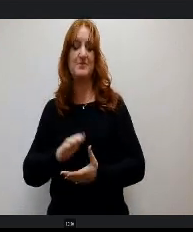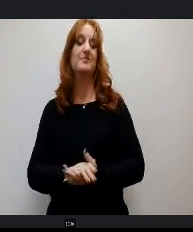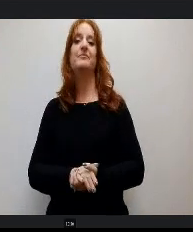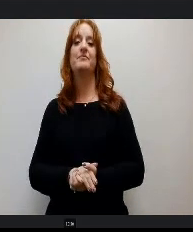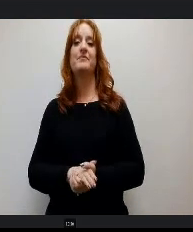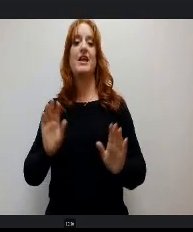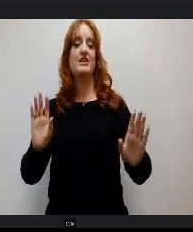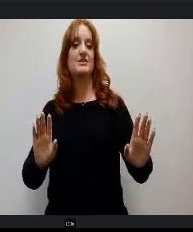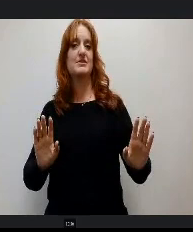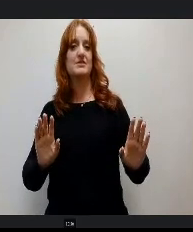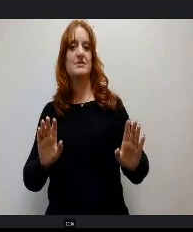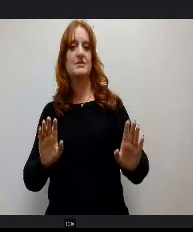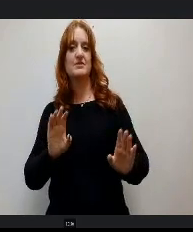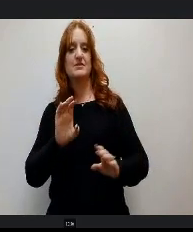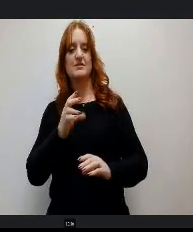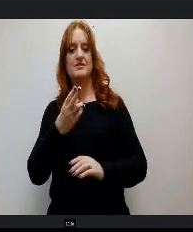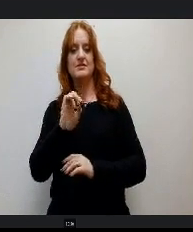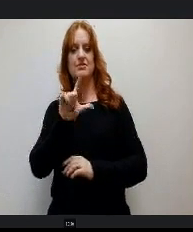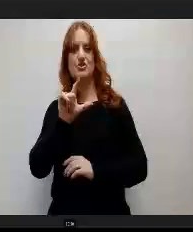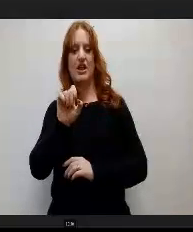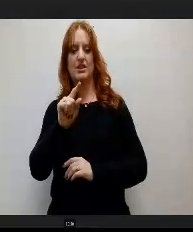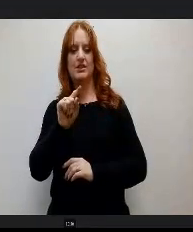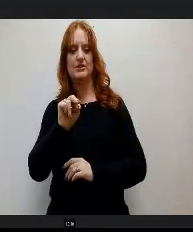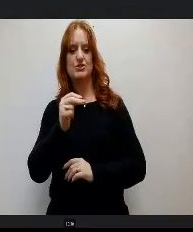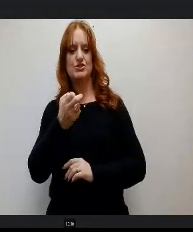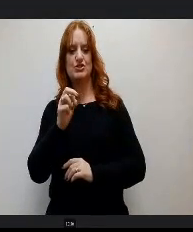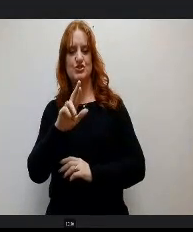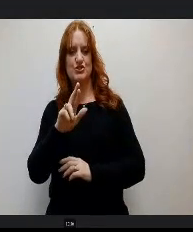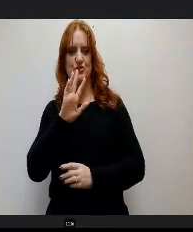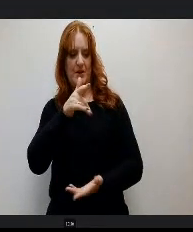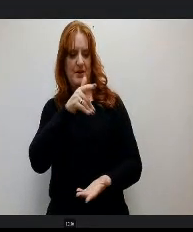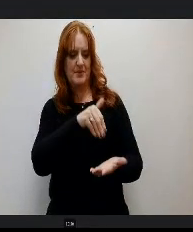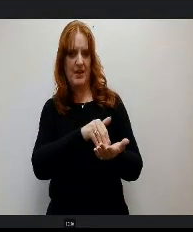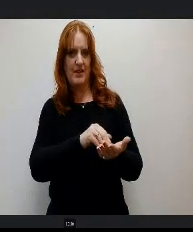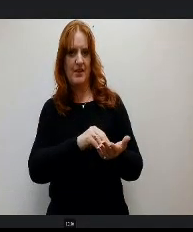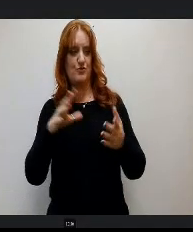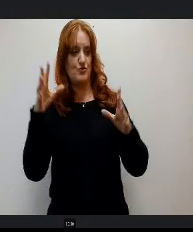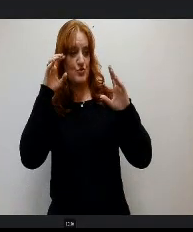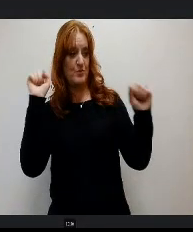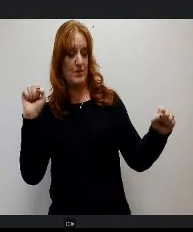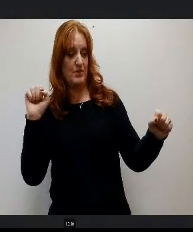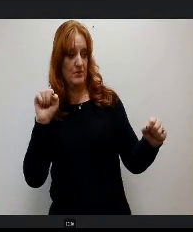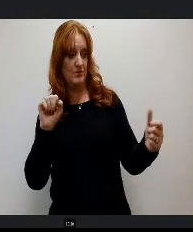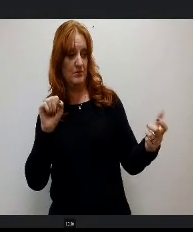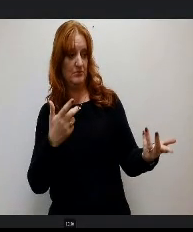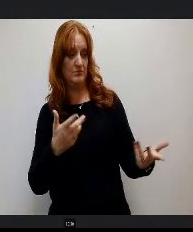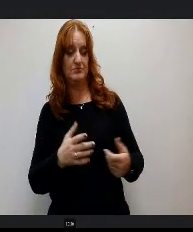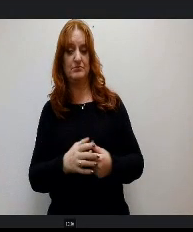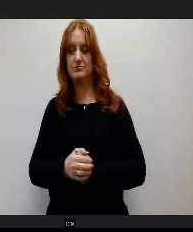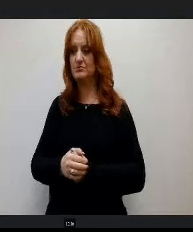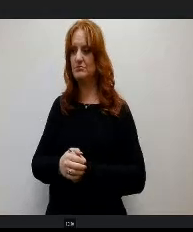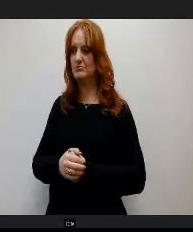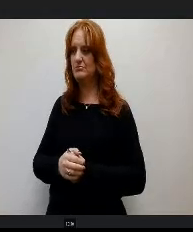Learning Center of Colorado Annual update. Superintendent Haber, yes could Ron Bush, CEO for the Challenger